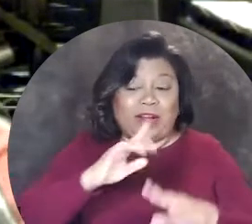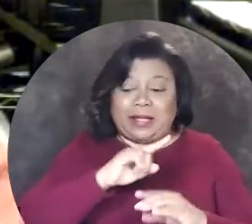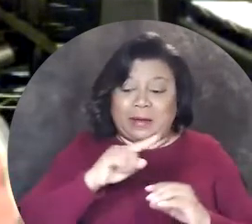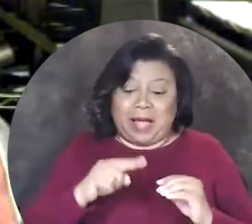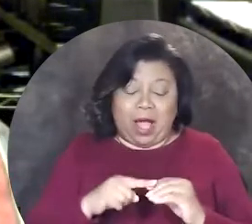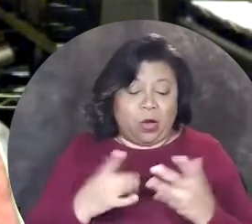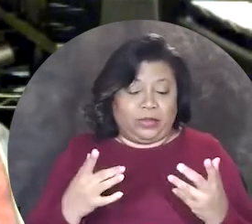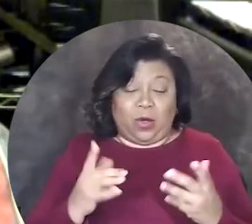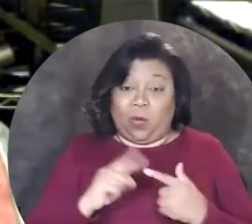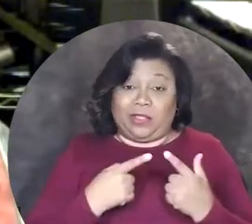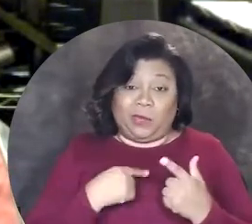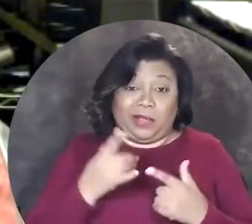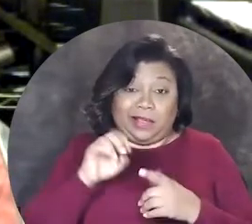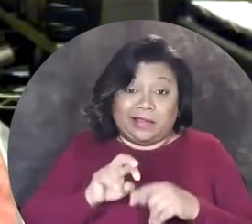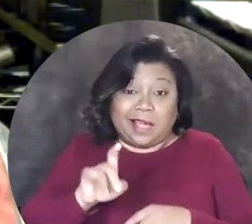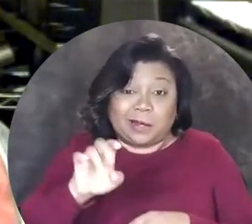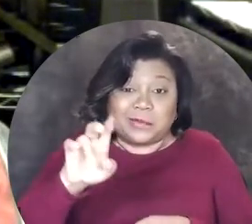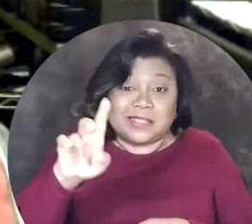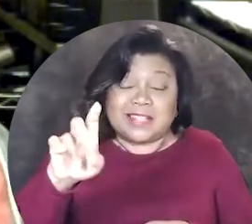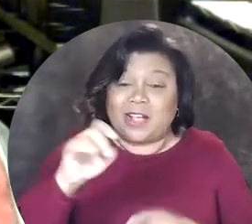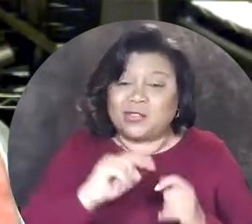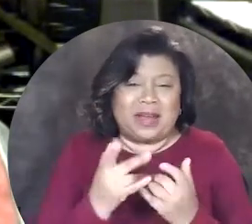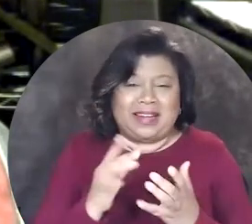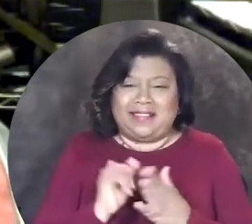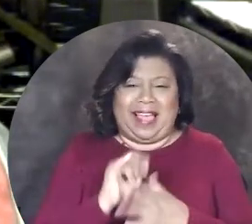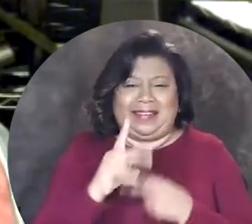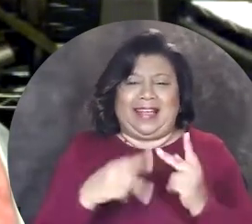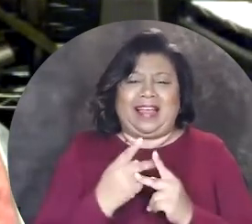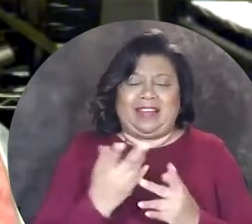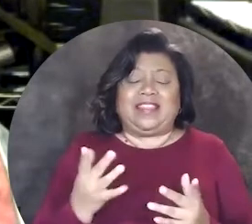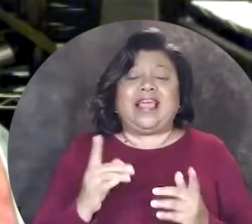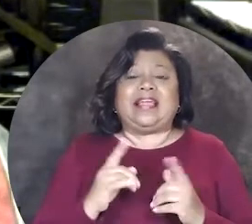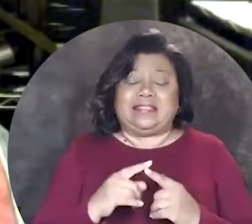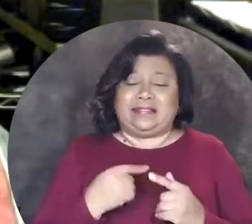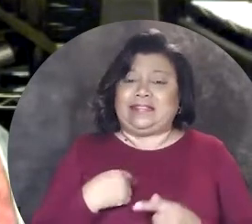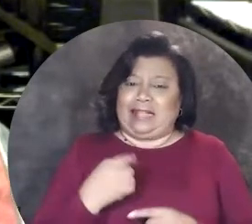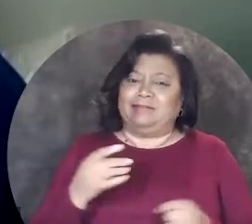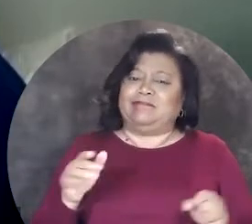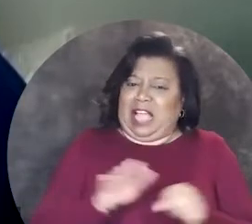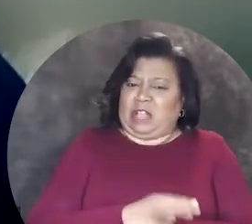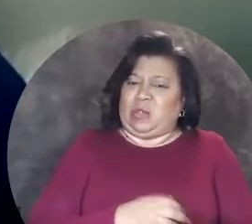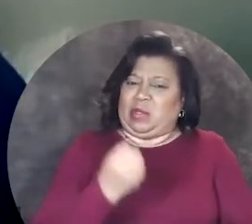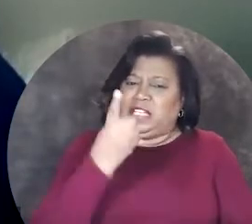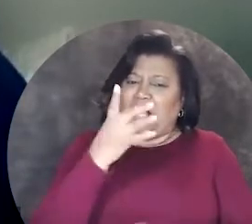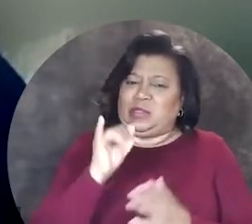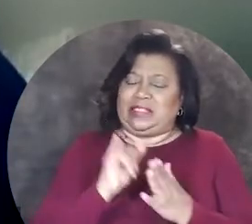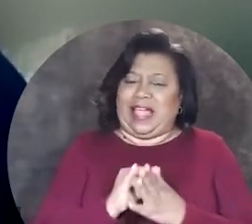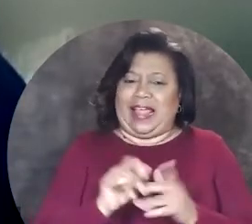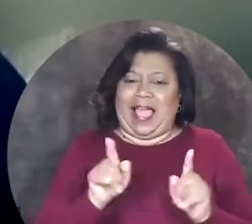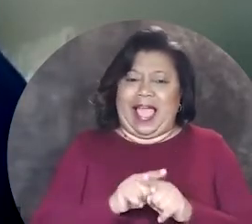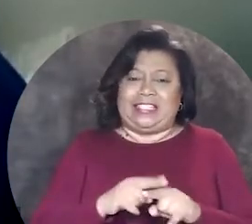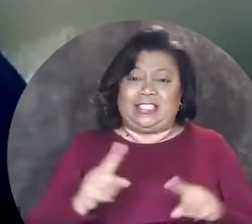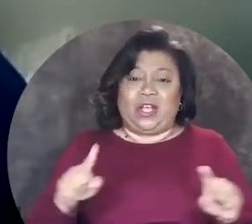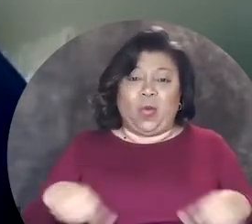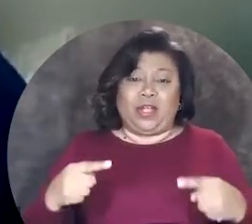worry about whether we can get up those stairs or any of that sort of thing yes, I totally understand that as